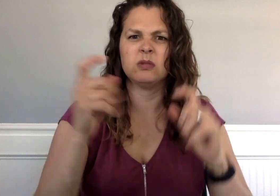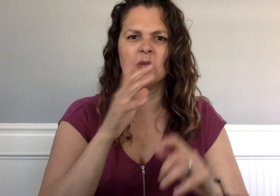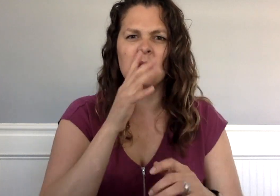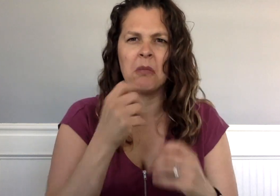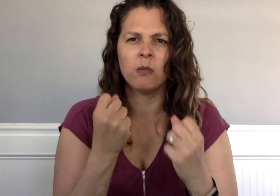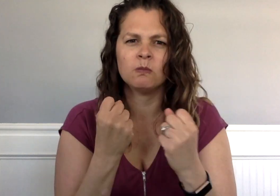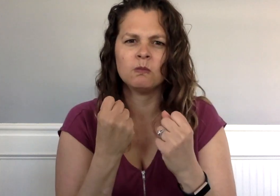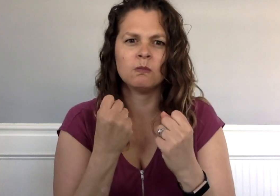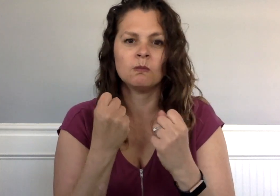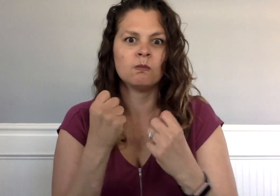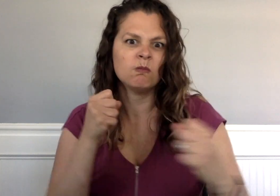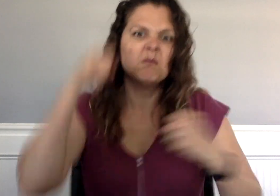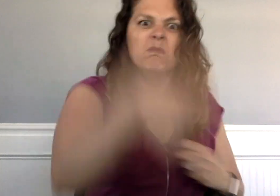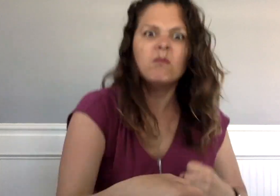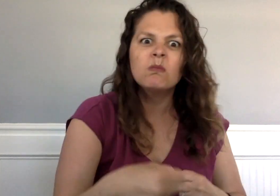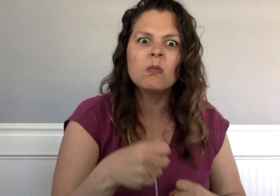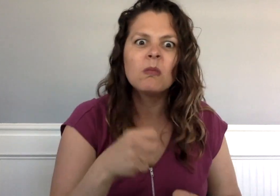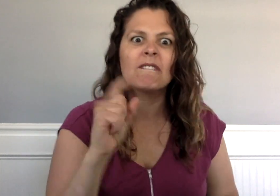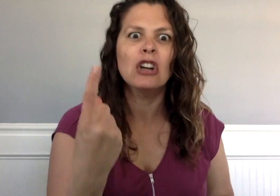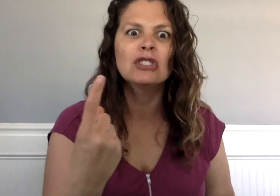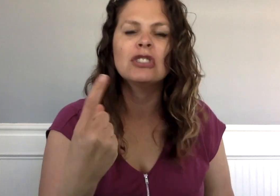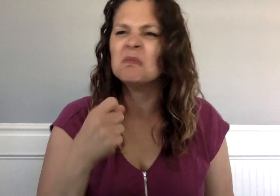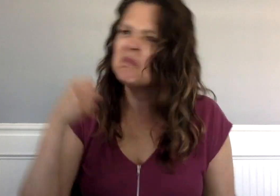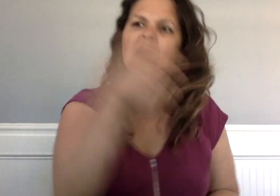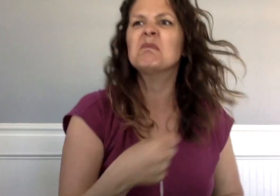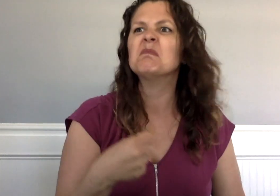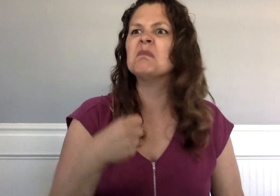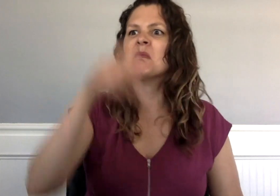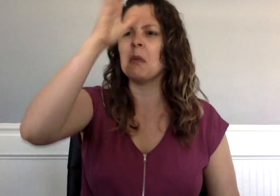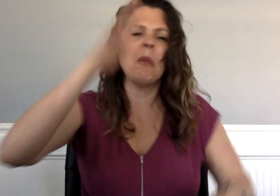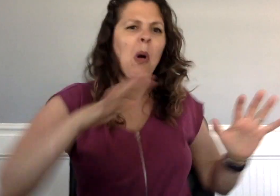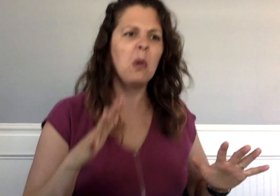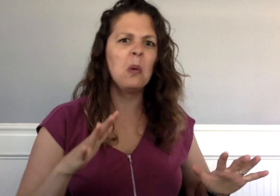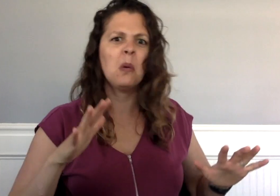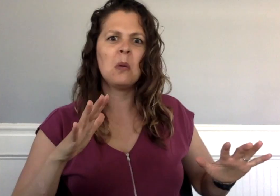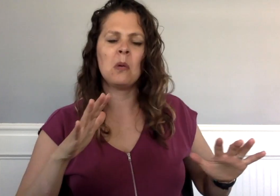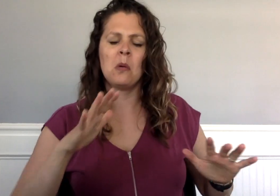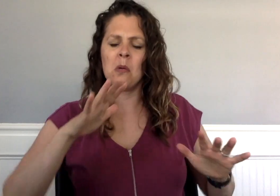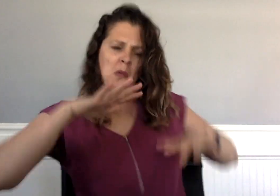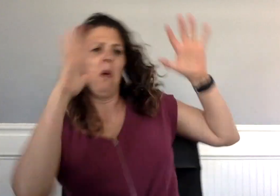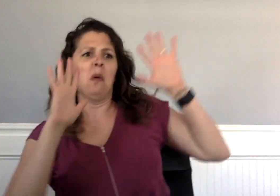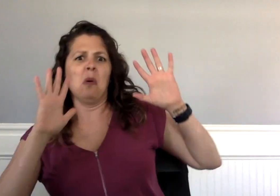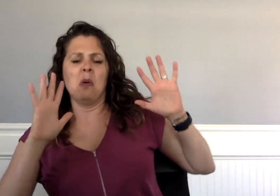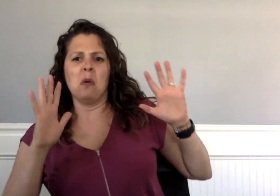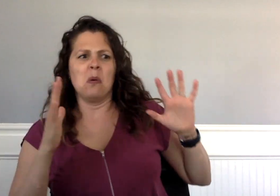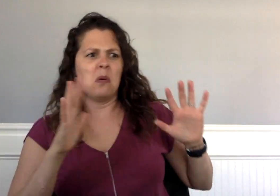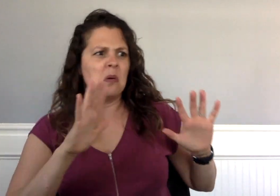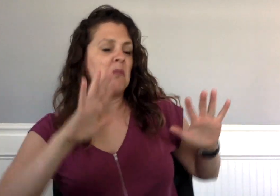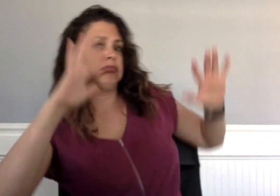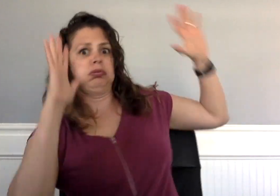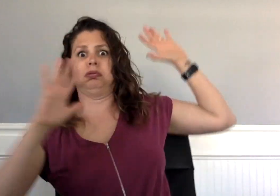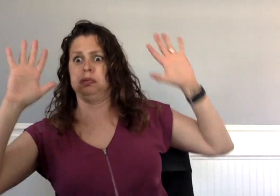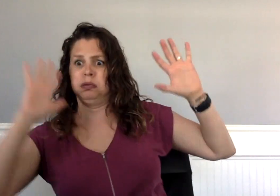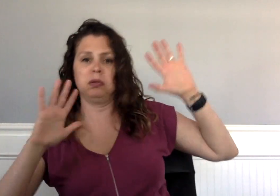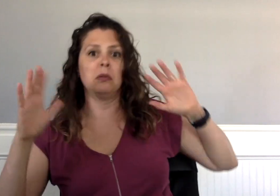Grandma Tickler threw the first punch. Grandpa tried to spin around, but toppled over instead.